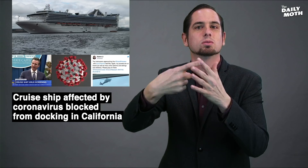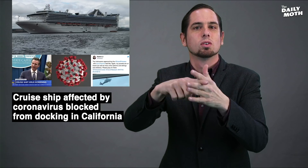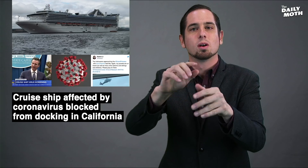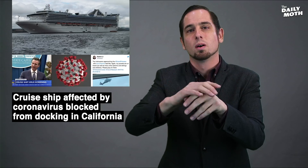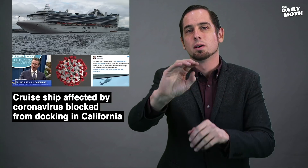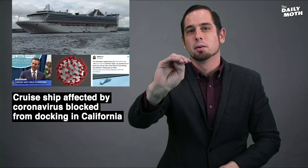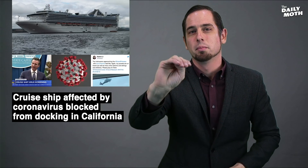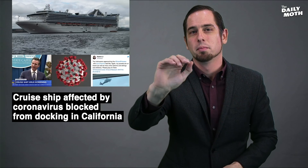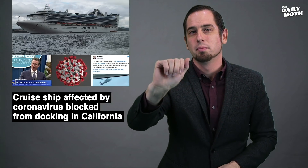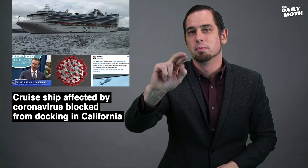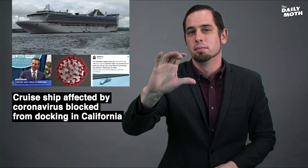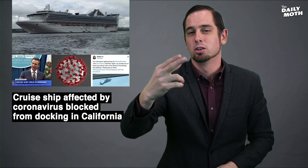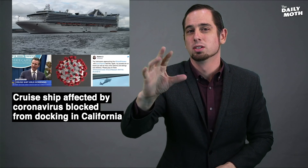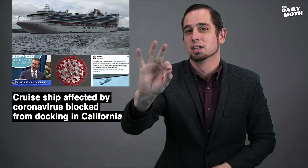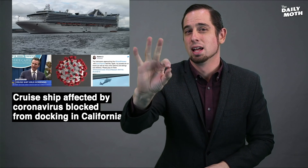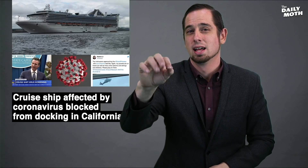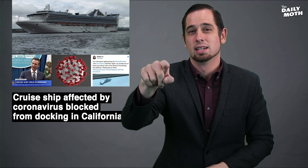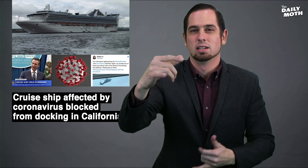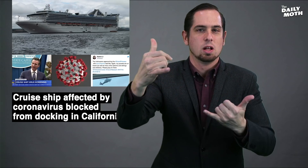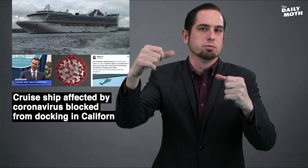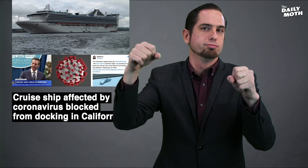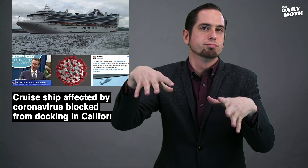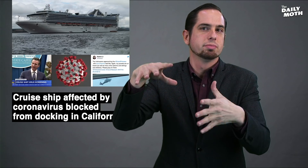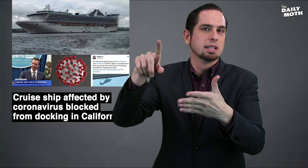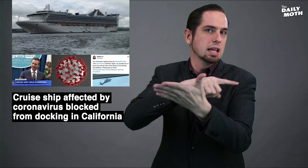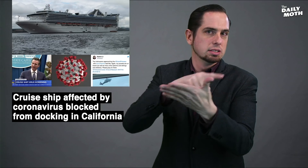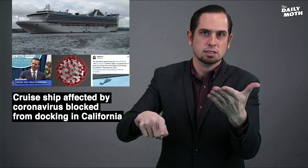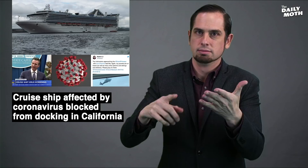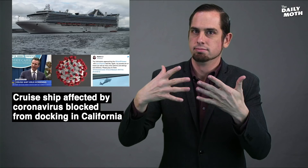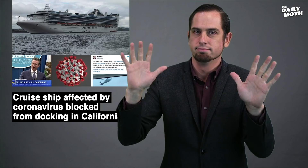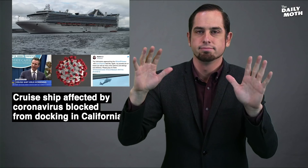that was supposed to start on March 9 is cancelled